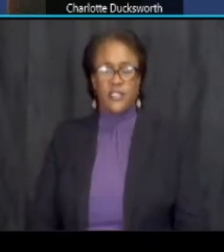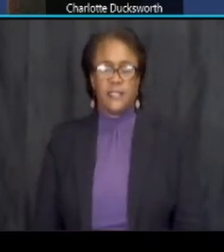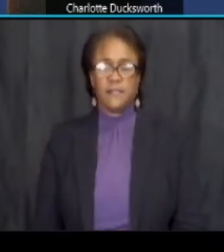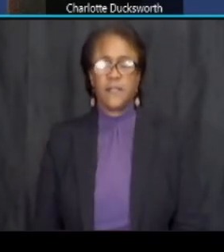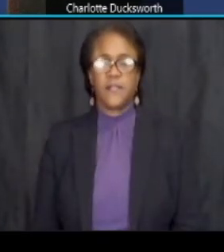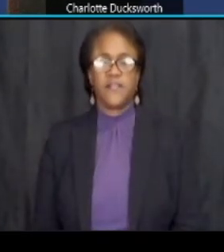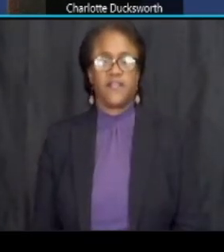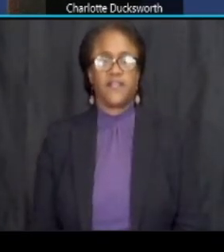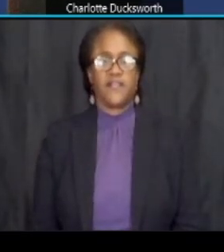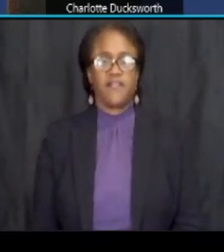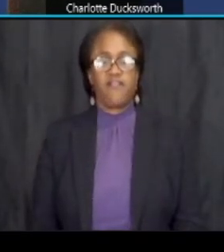next slide